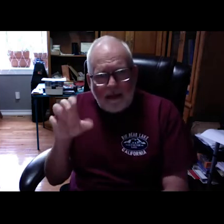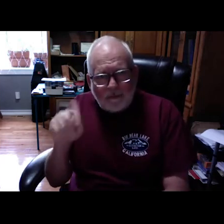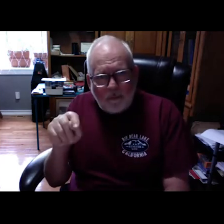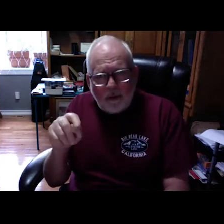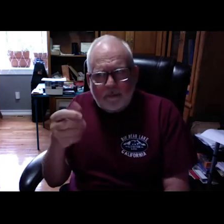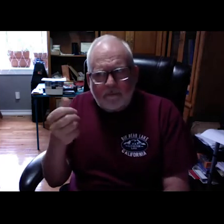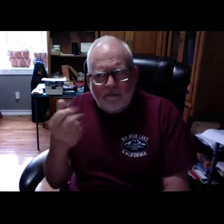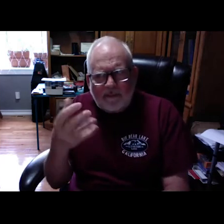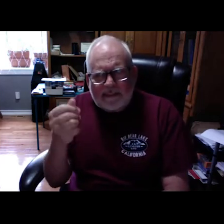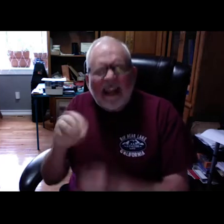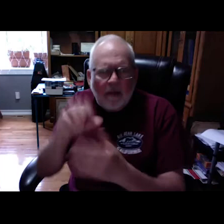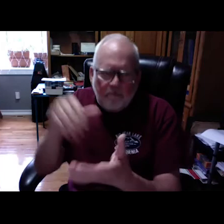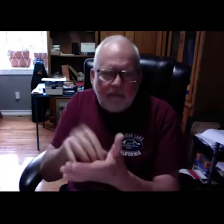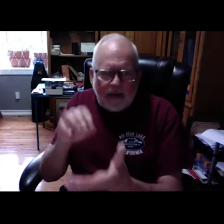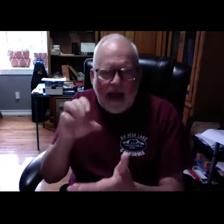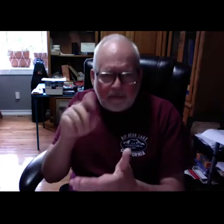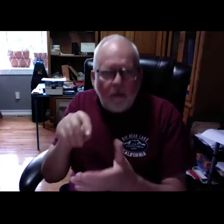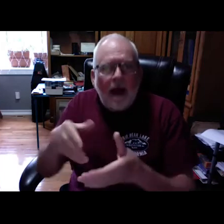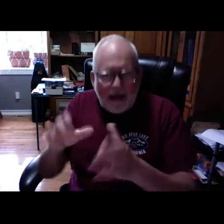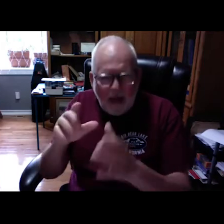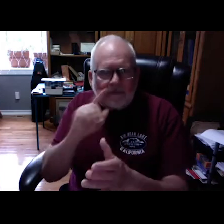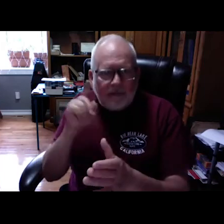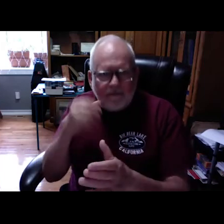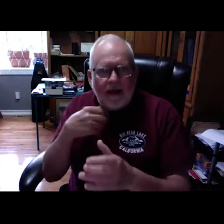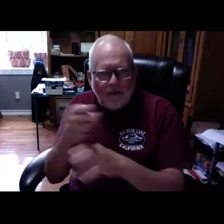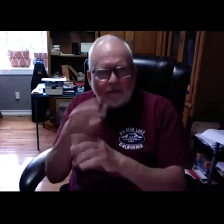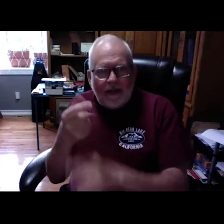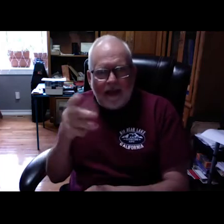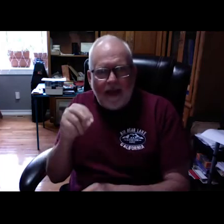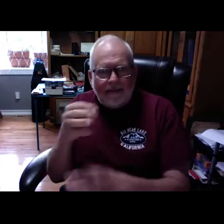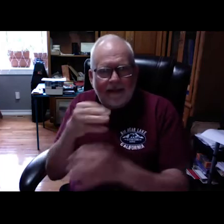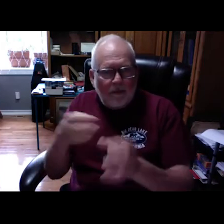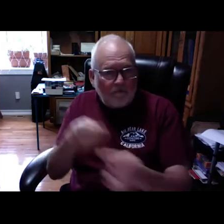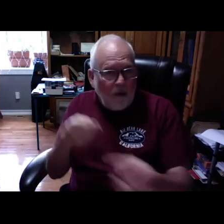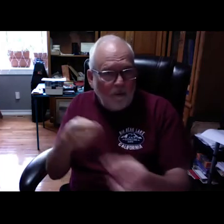And, also in October, in the middle of October, they will be allowing the deaf to be able